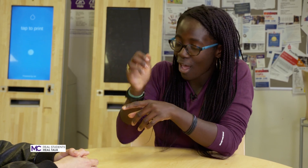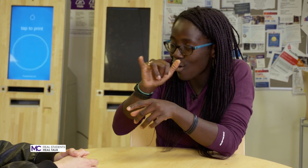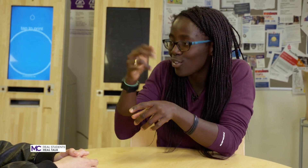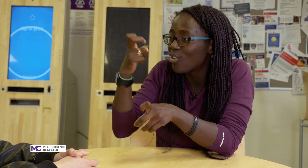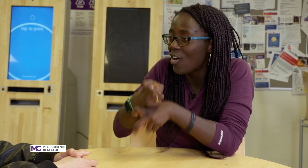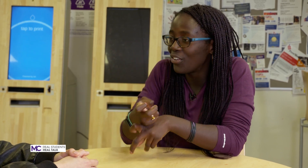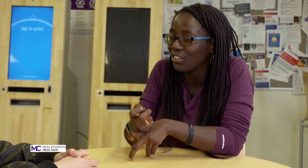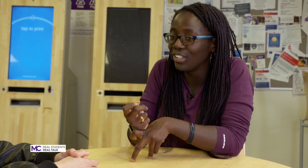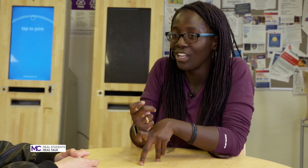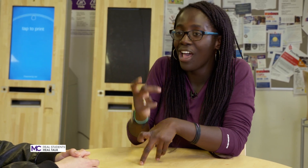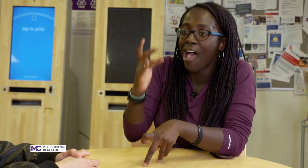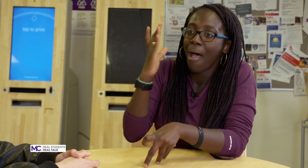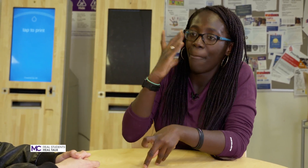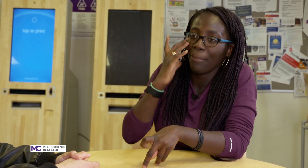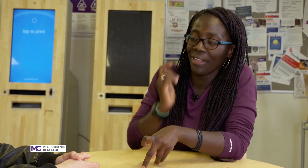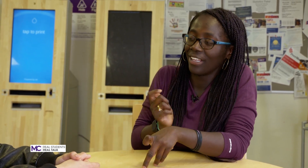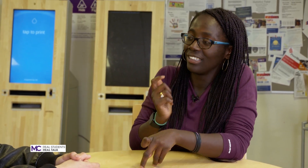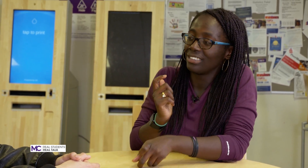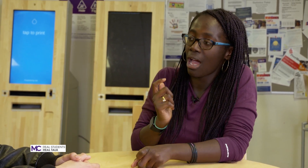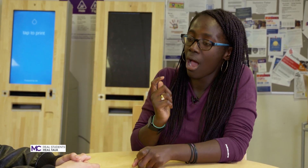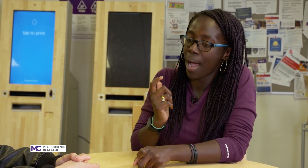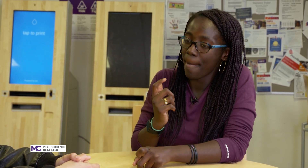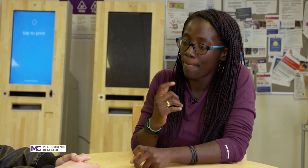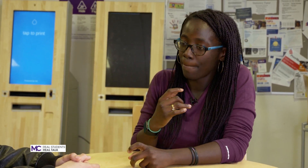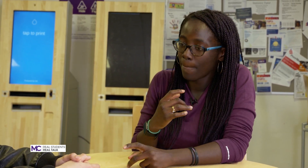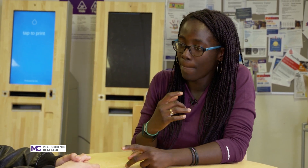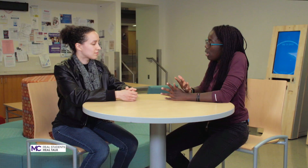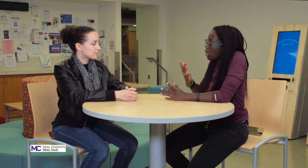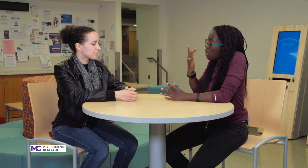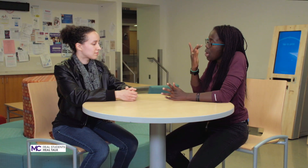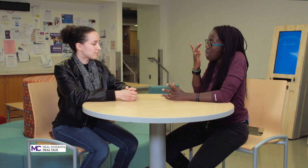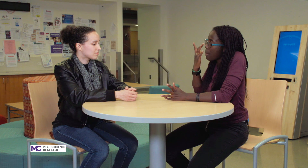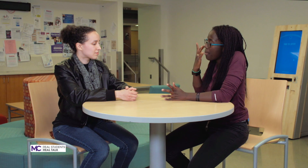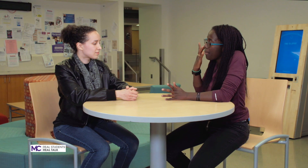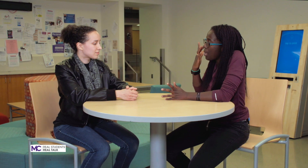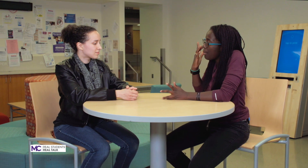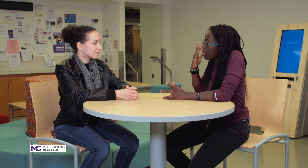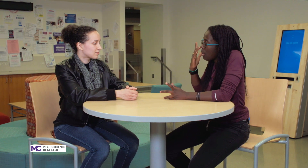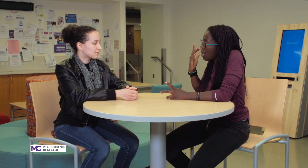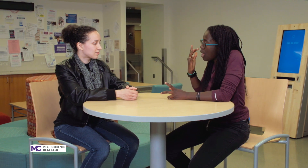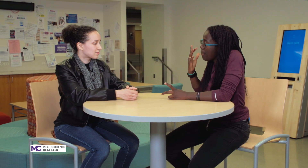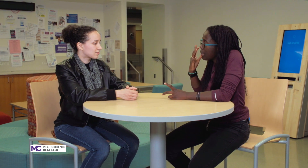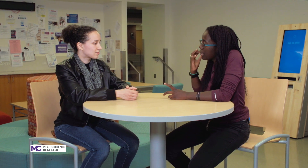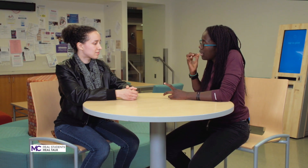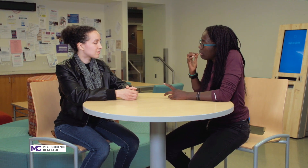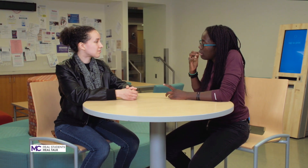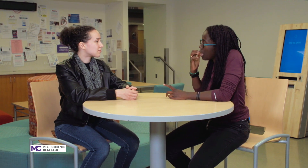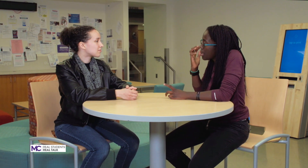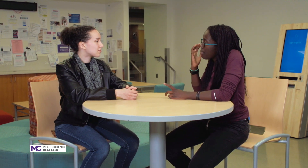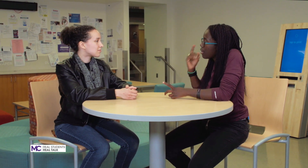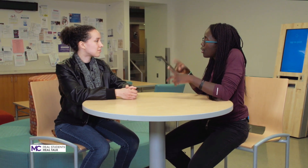was also hard because because